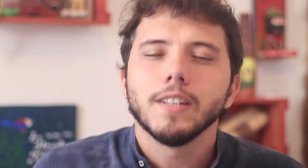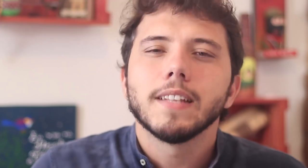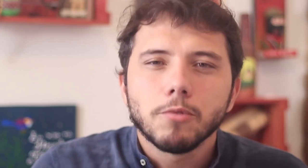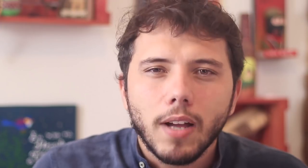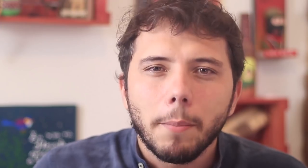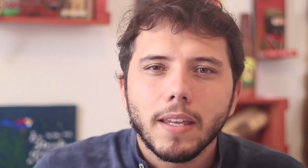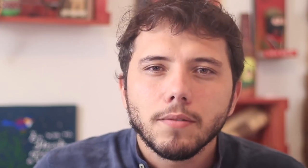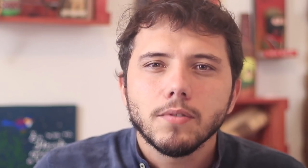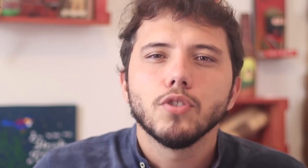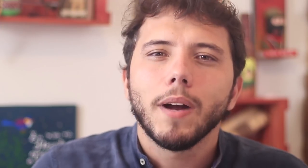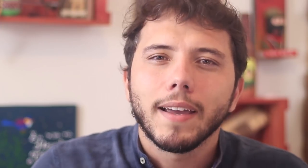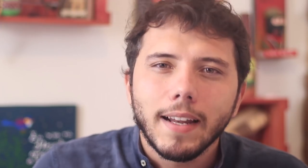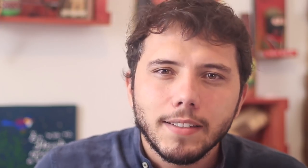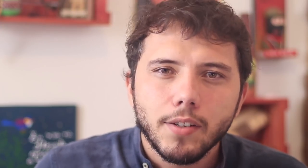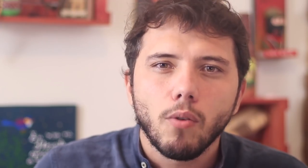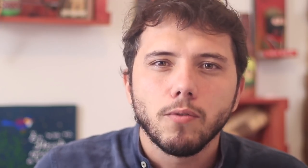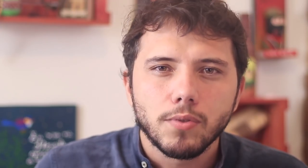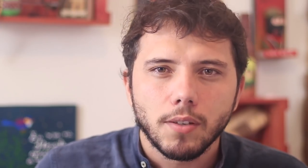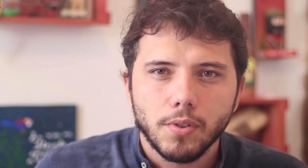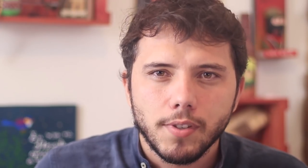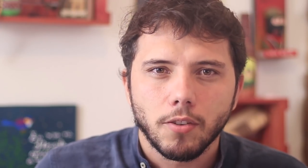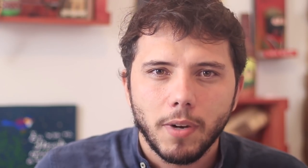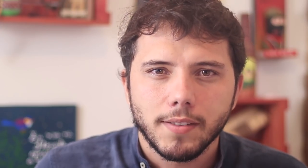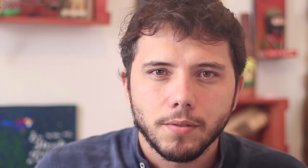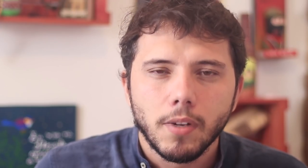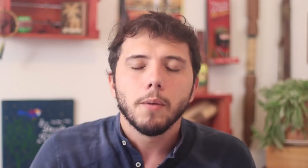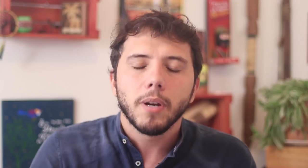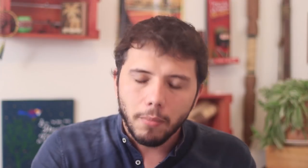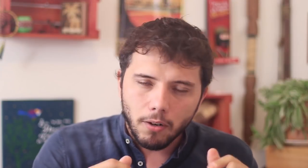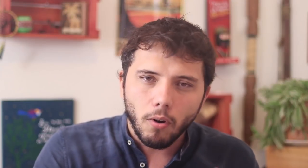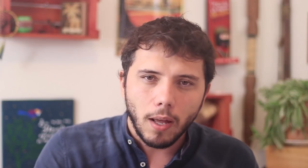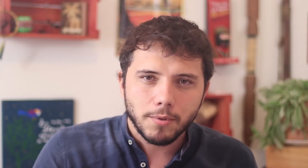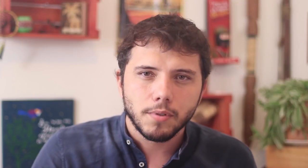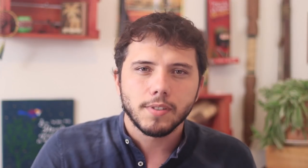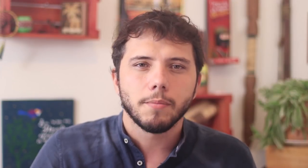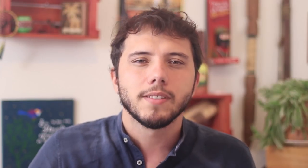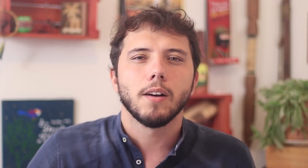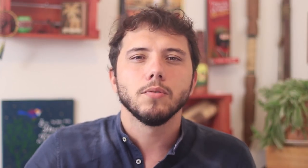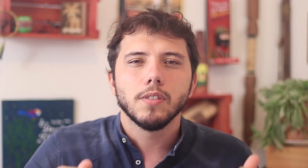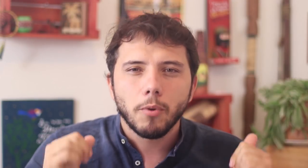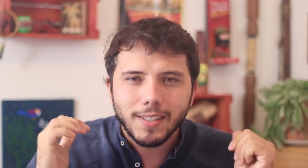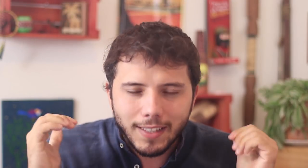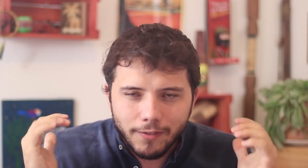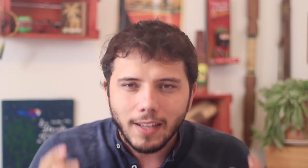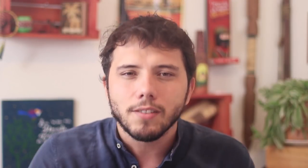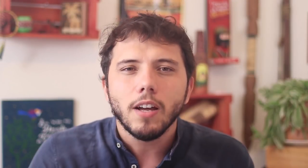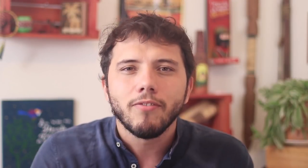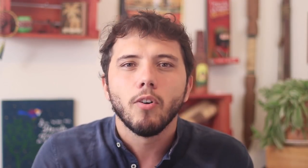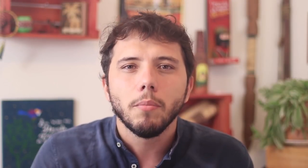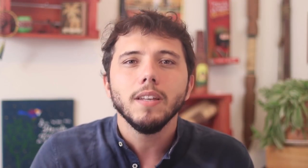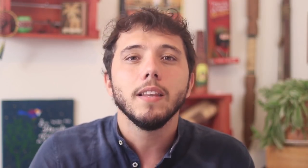He are heading towards a big social convulsion in Brazil. First the collapse of the health system then worsening of hunger